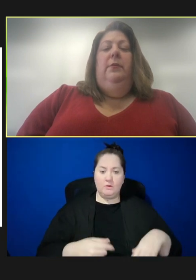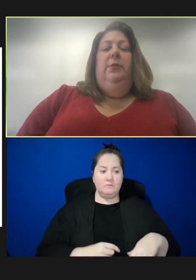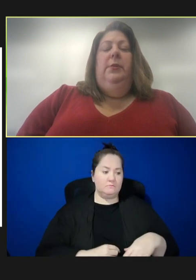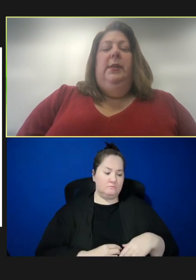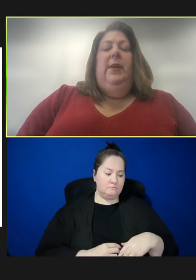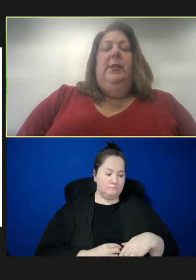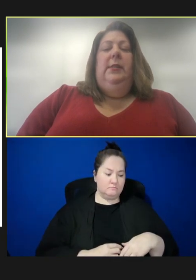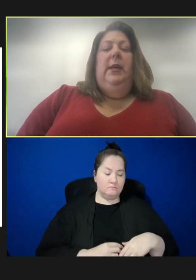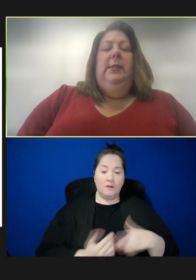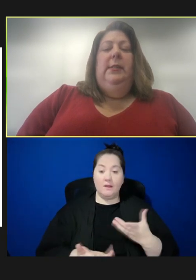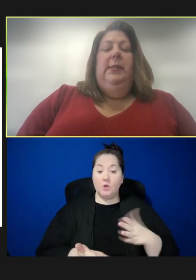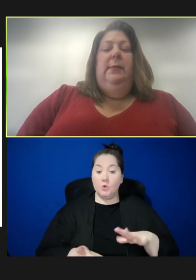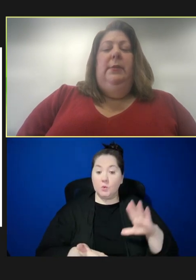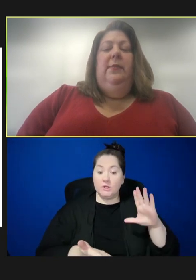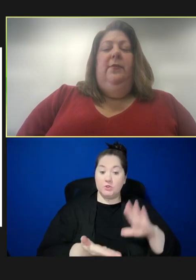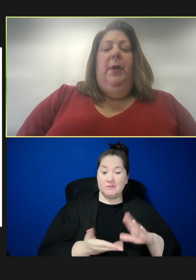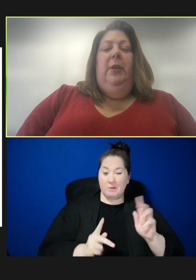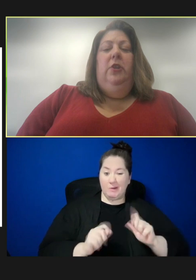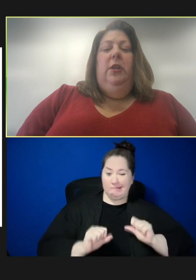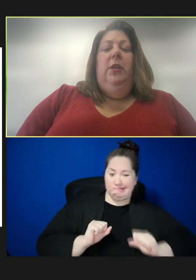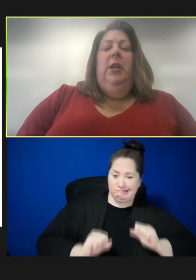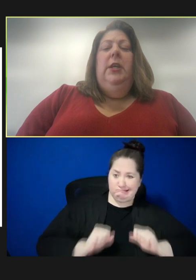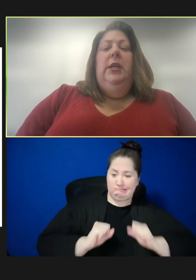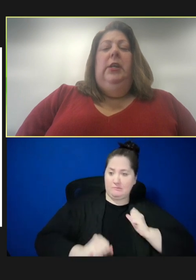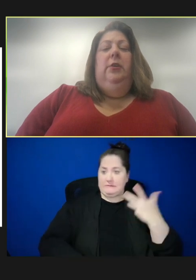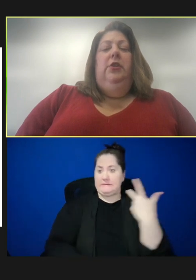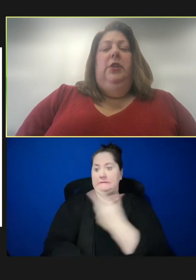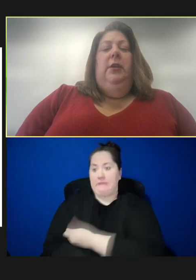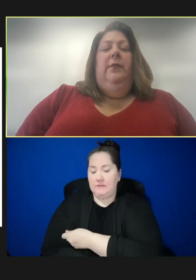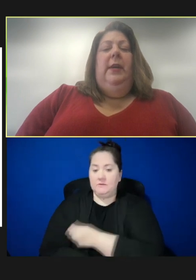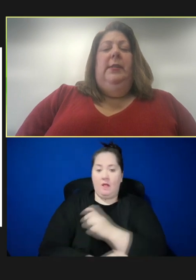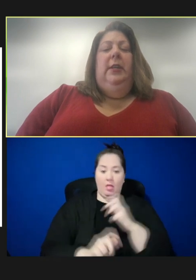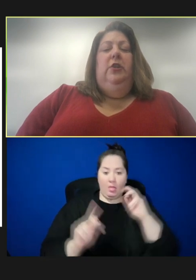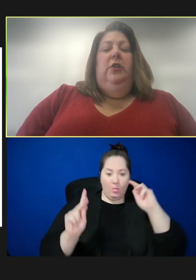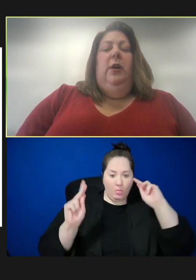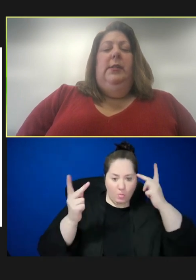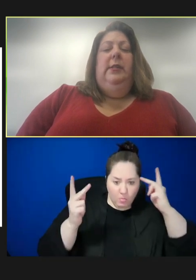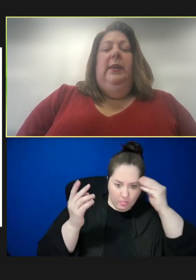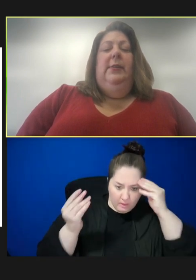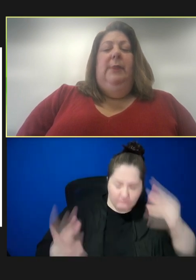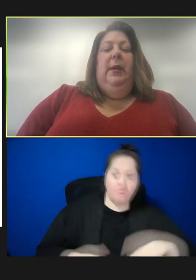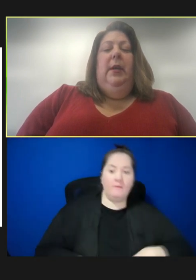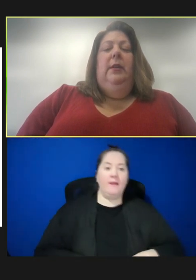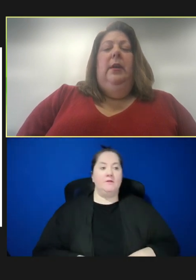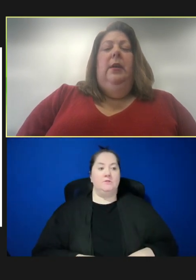reducing vaccine hesitancy and misinformation, encouraging vaccination across the lifespan,